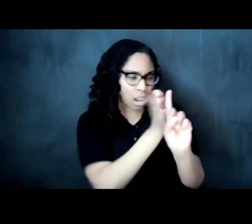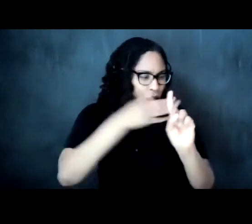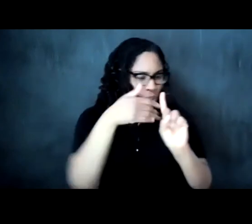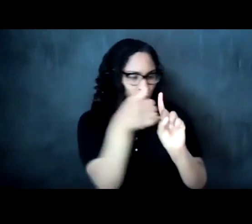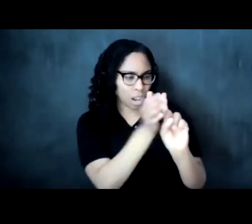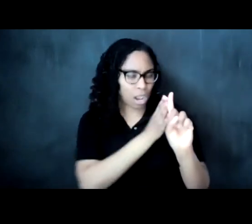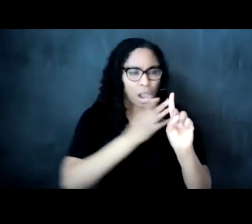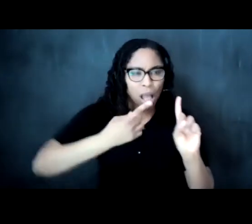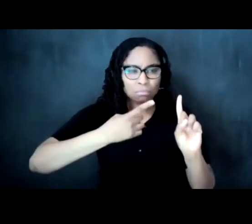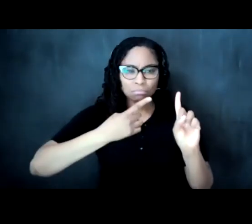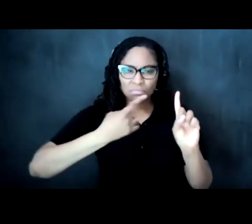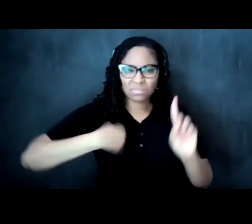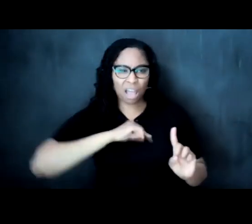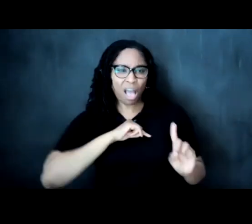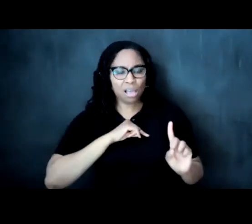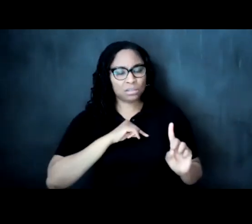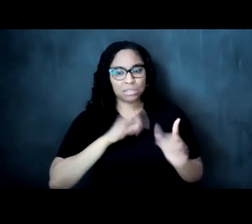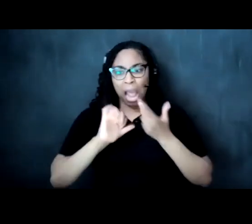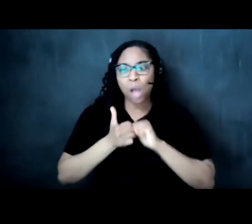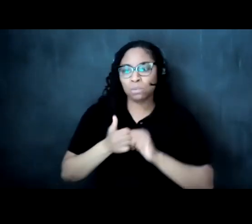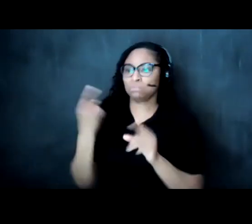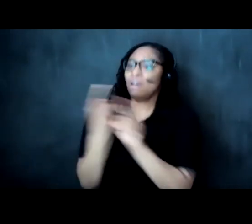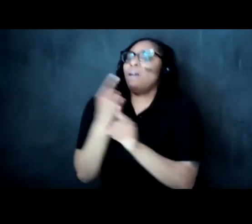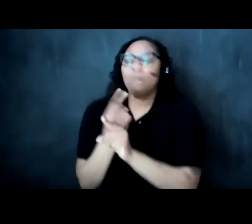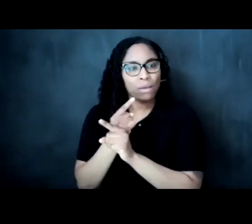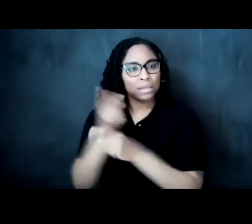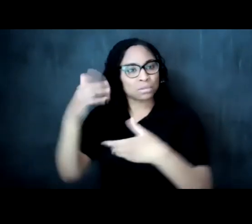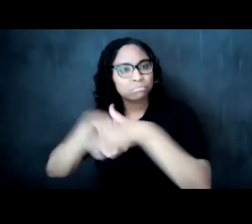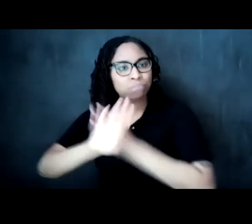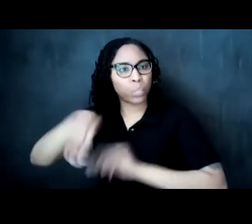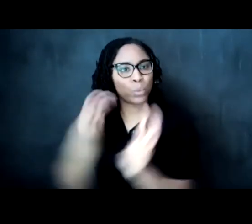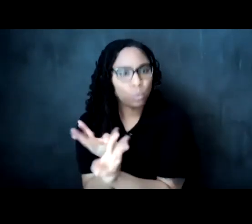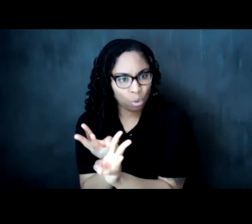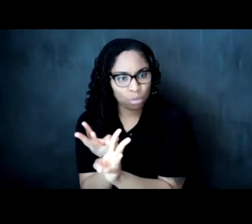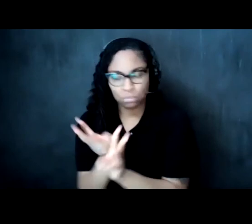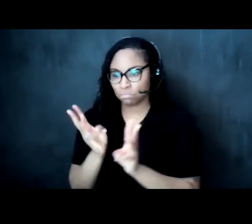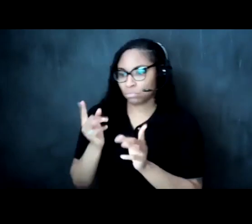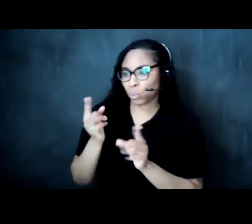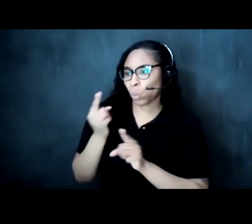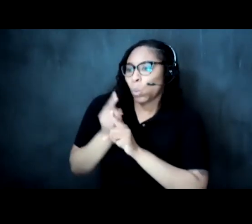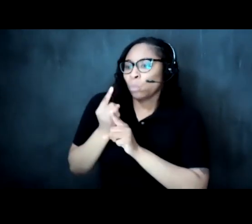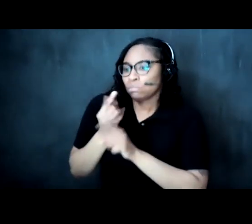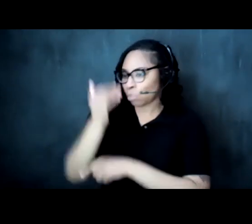of being in the world ways of knowing in the world ways of engaging in the